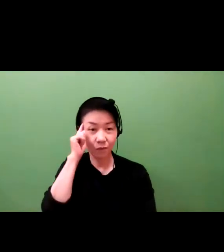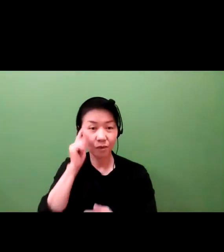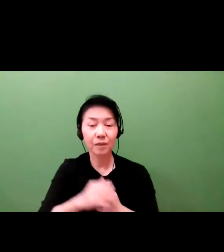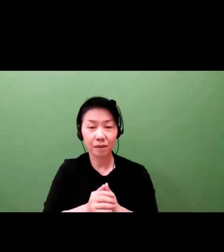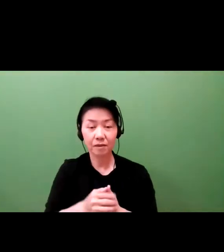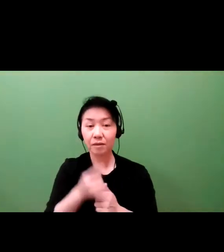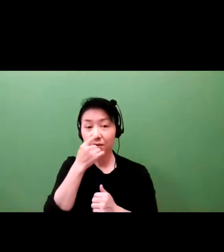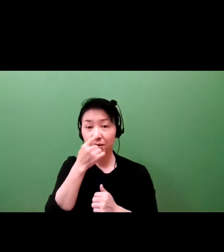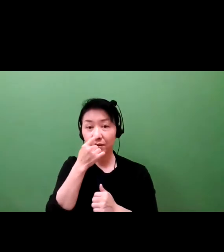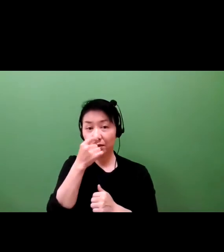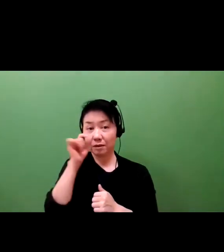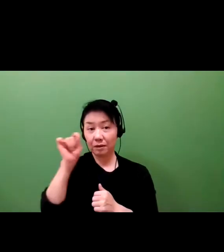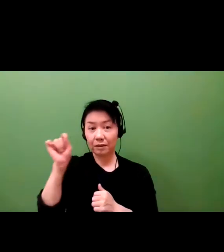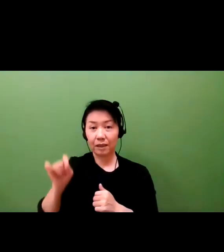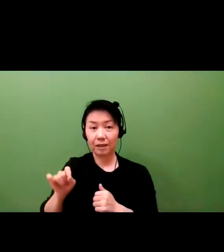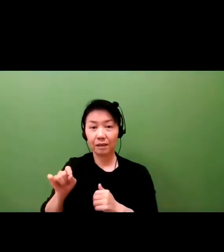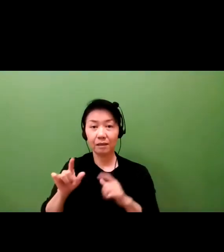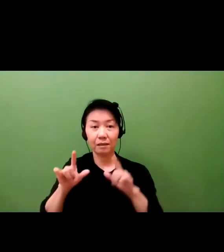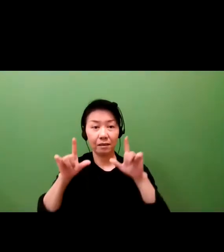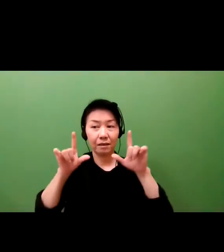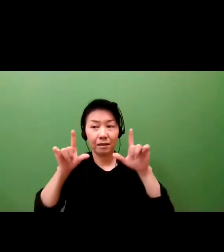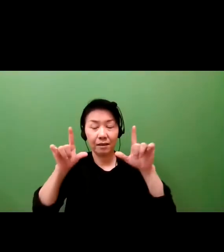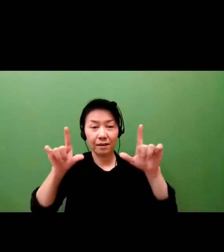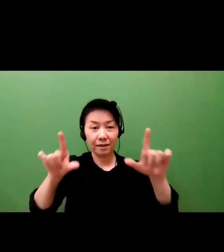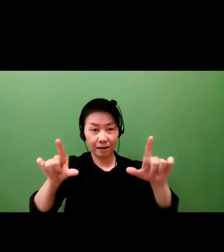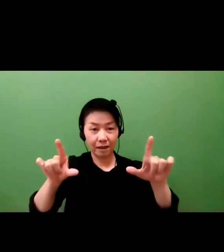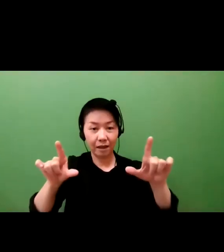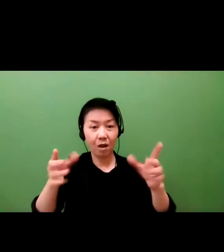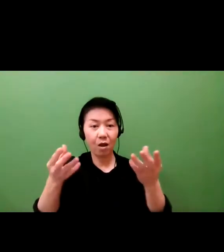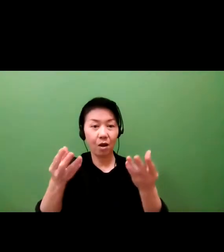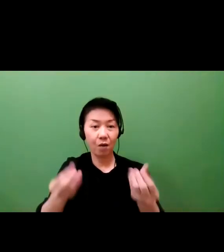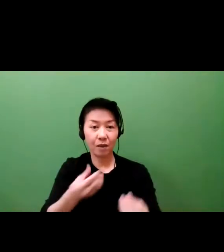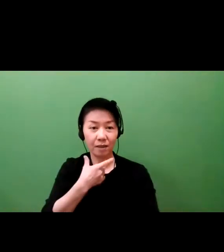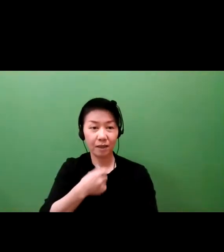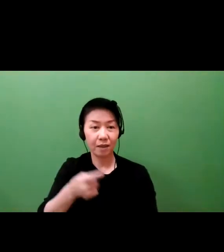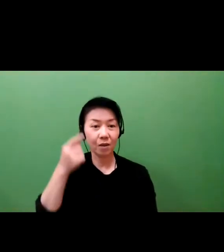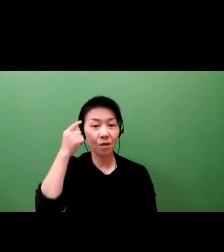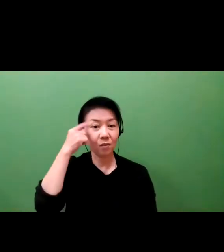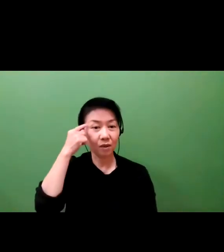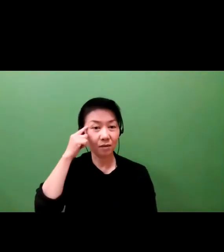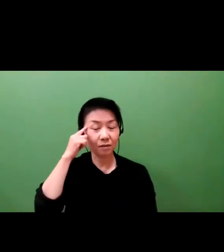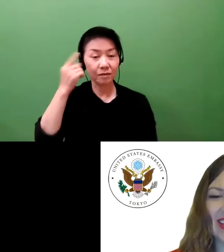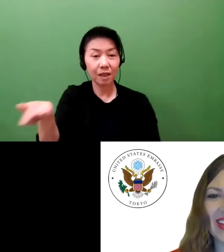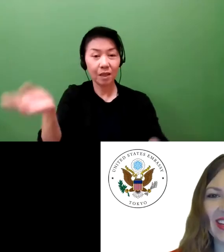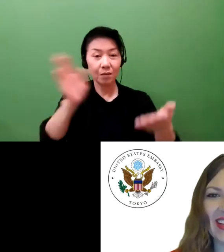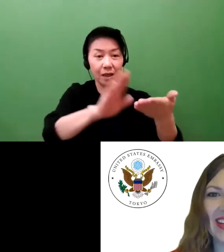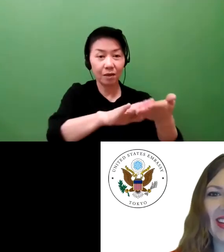to close out today's program. Thank you all very much